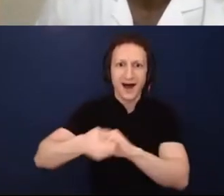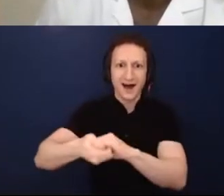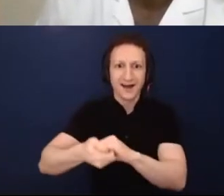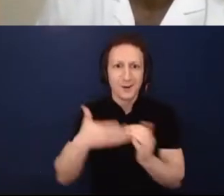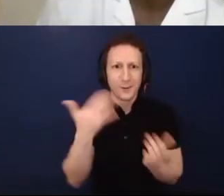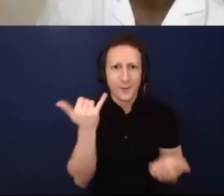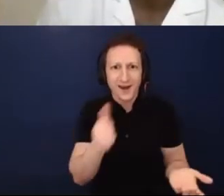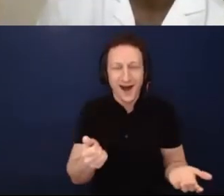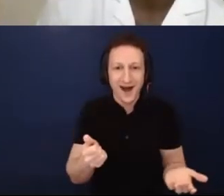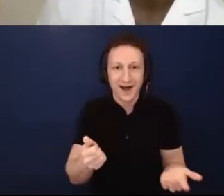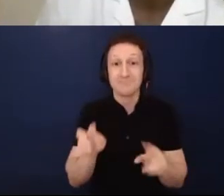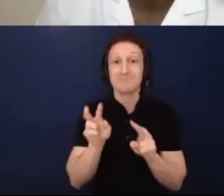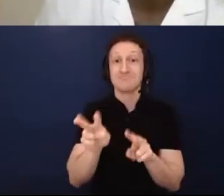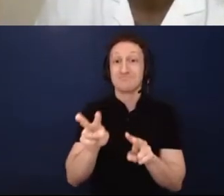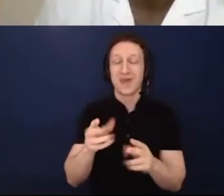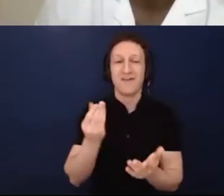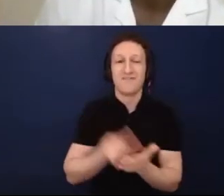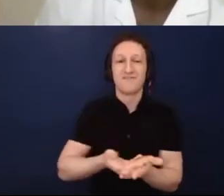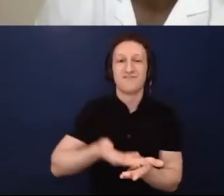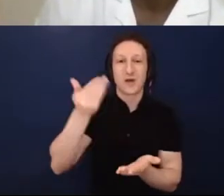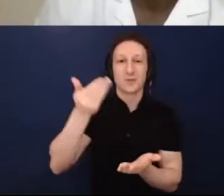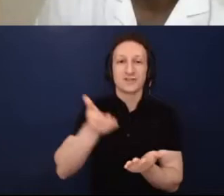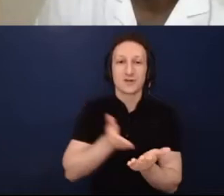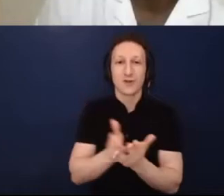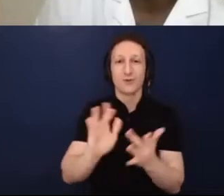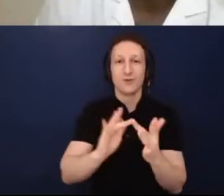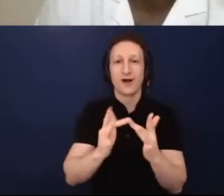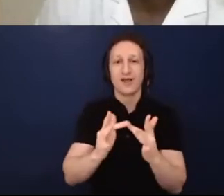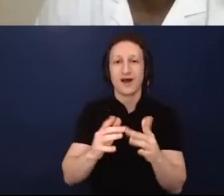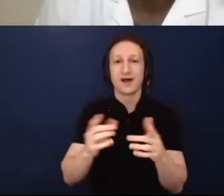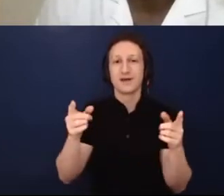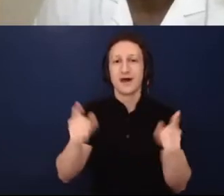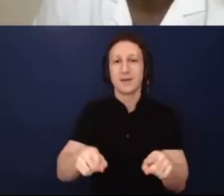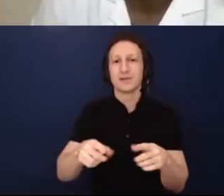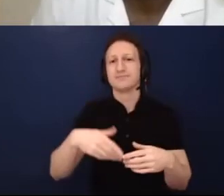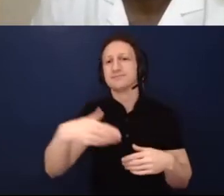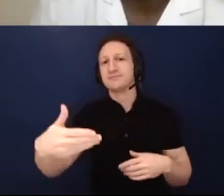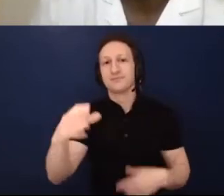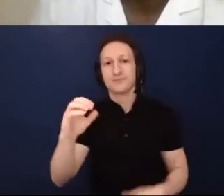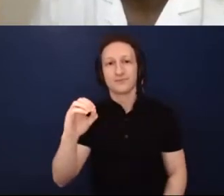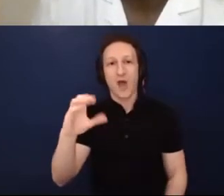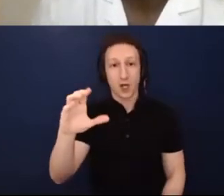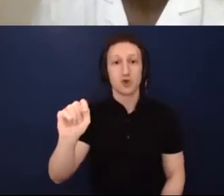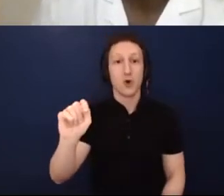virtual fundraiser in October that is, kind of, somebody mentioned the telethon